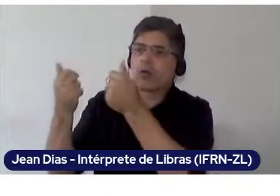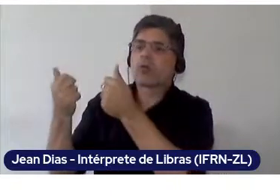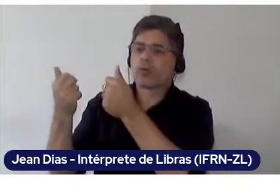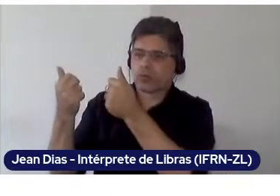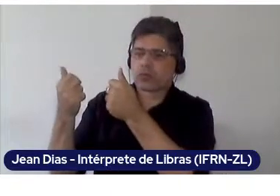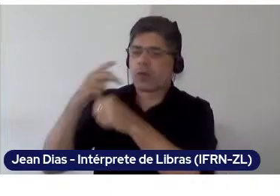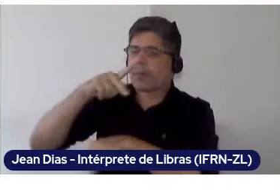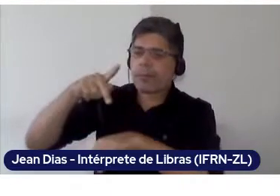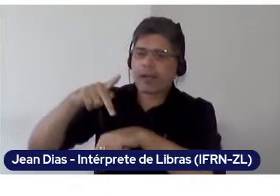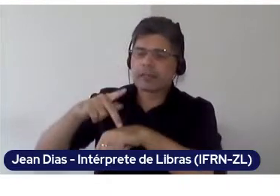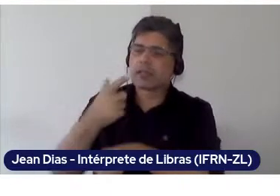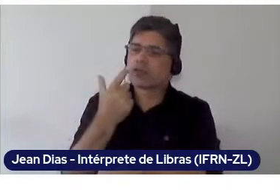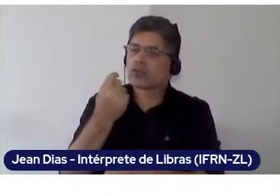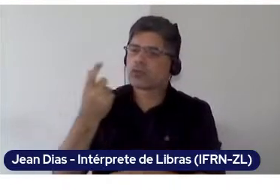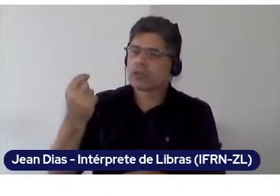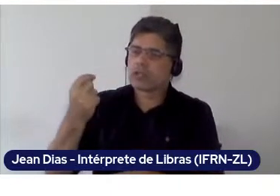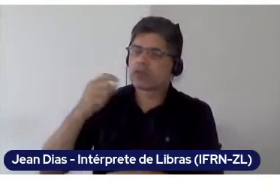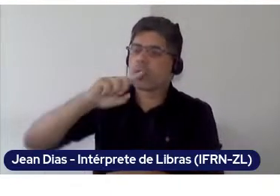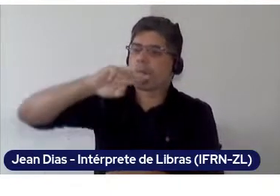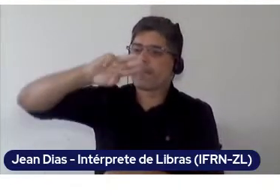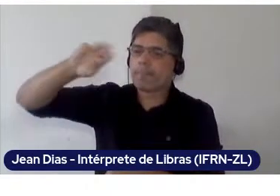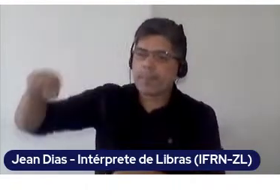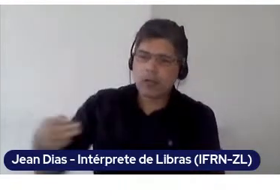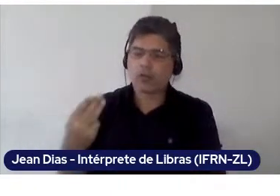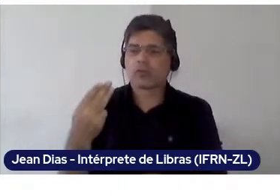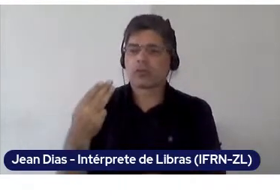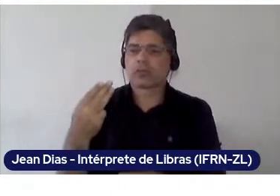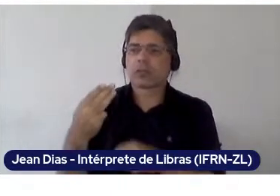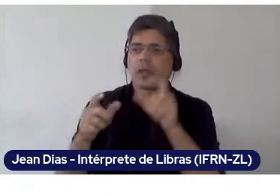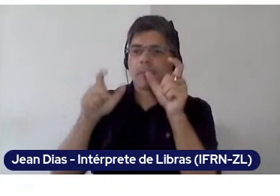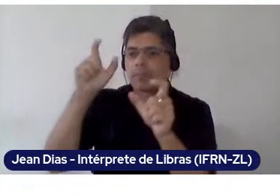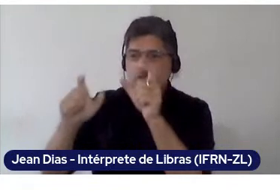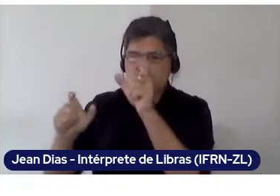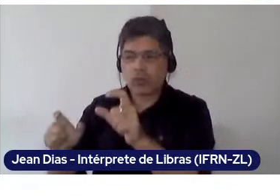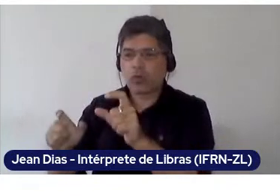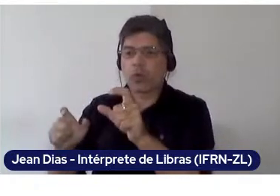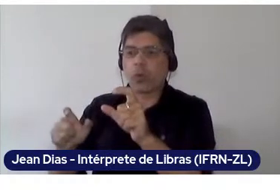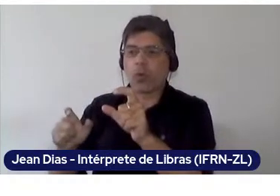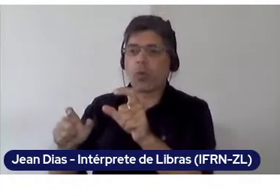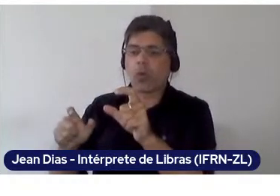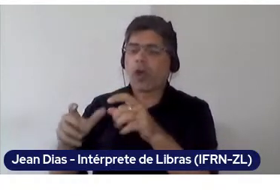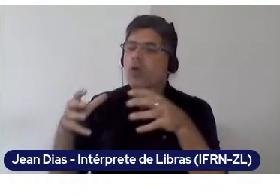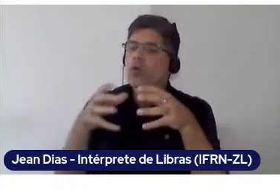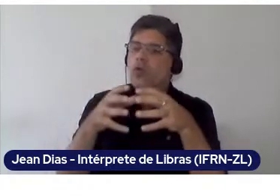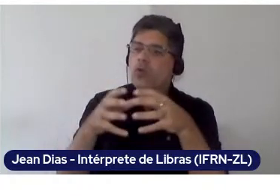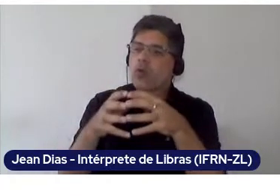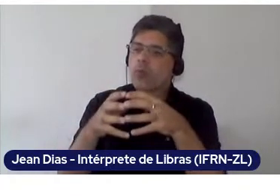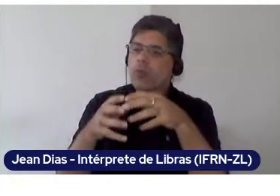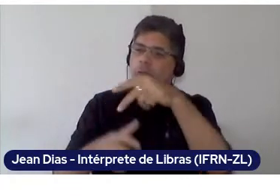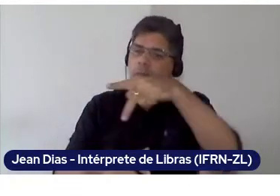one where the educators are being kept from educational debate and decision-making in public policies.